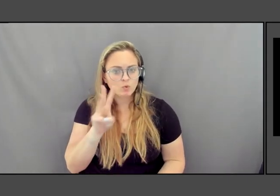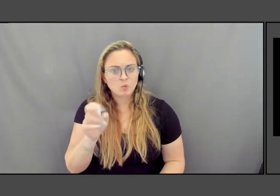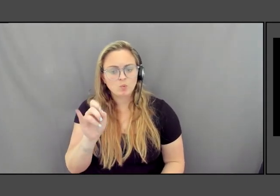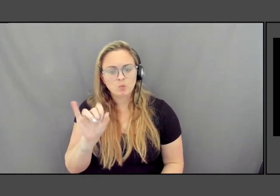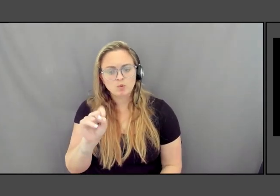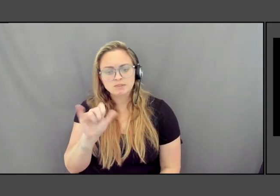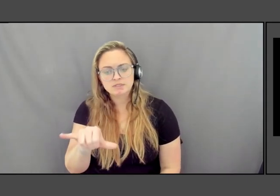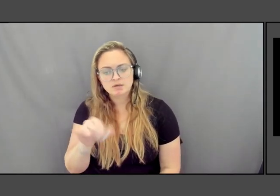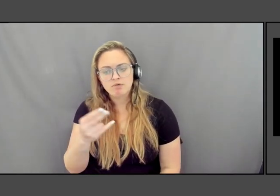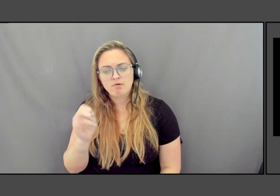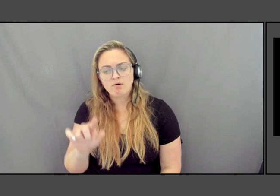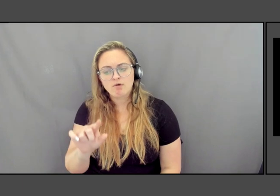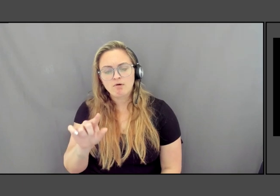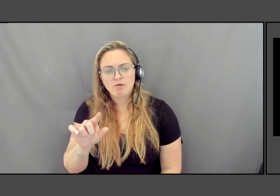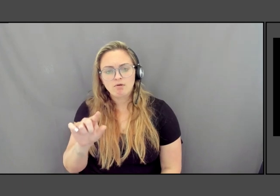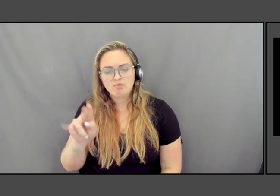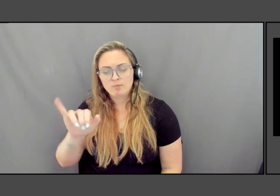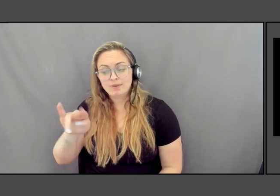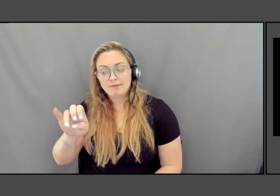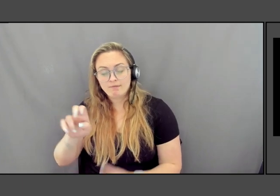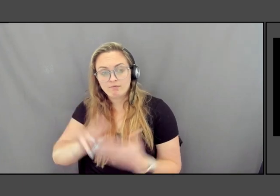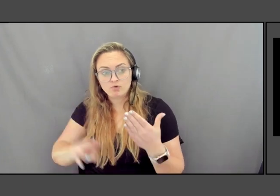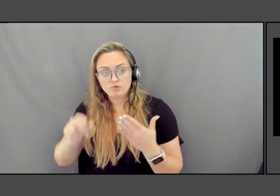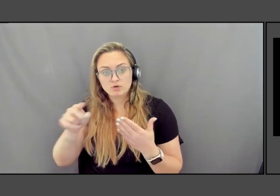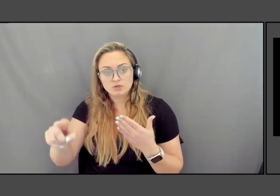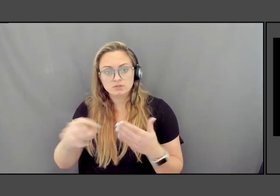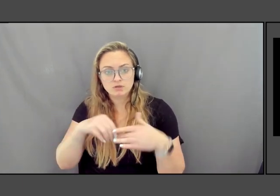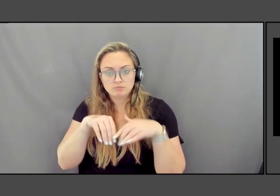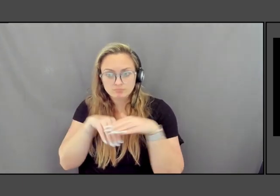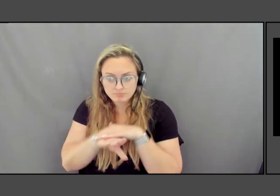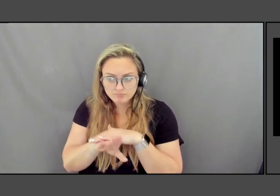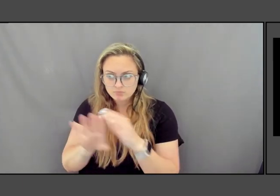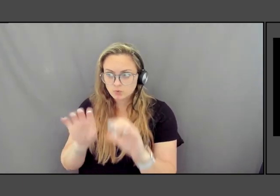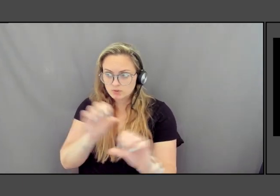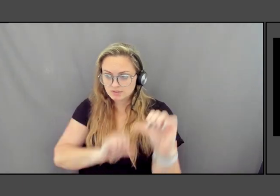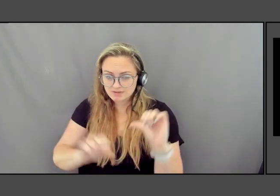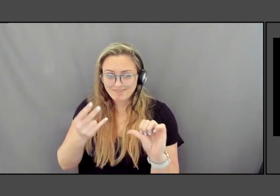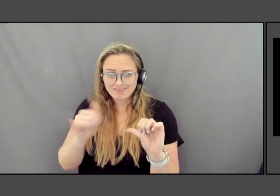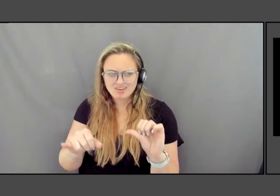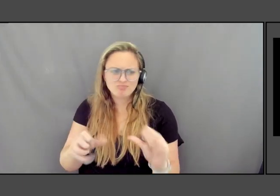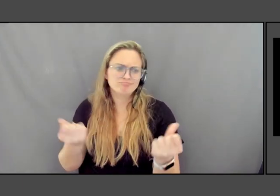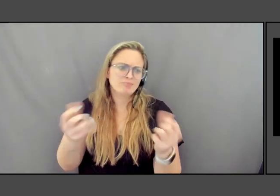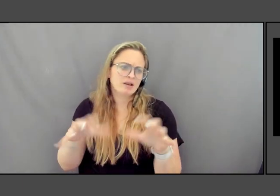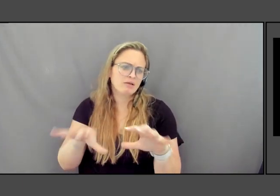And every time I went through there to get to Science Hill because I took a lot of courses in the sciences,